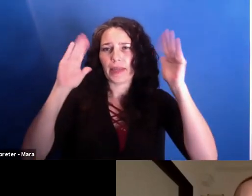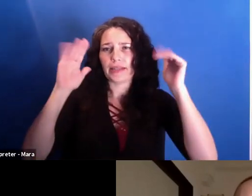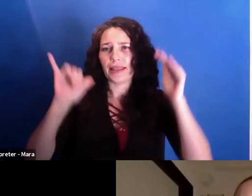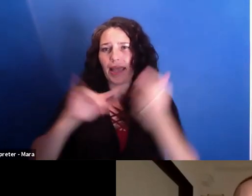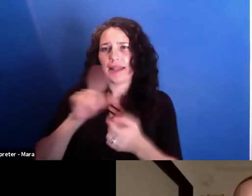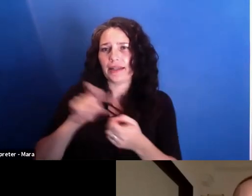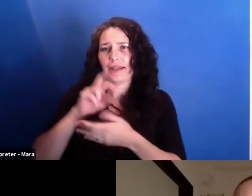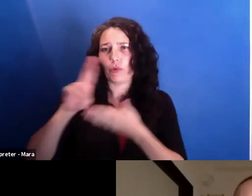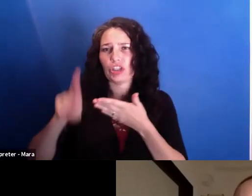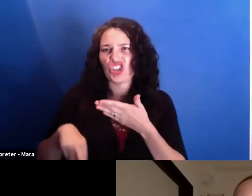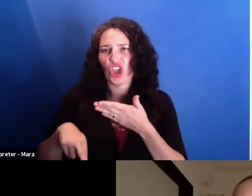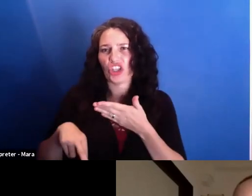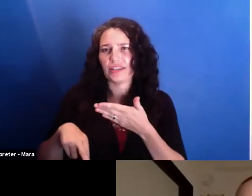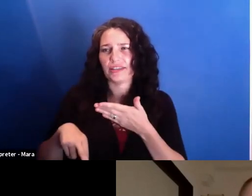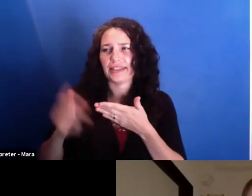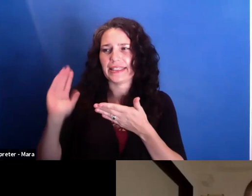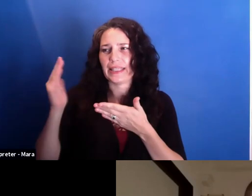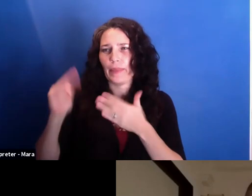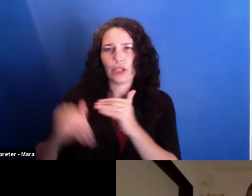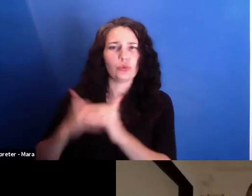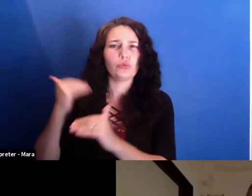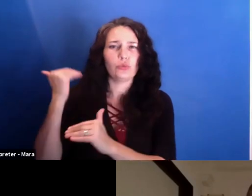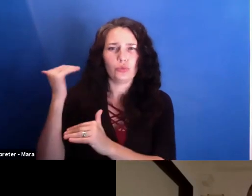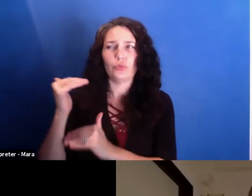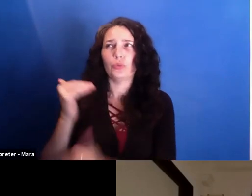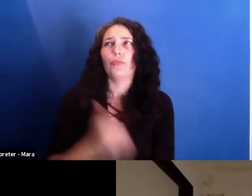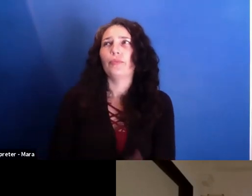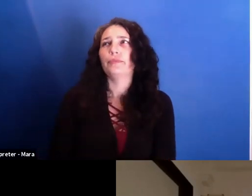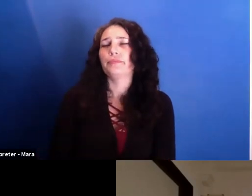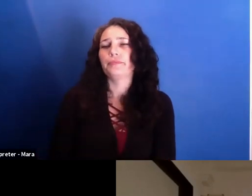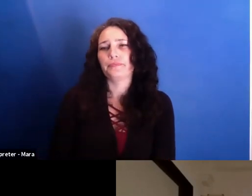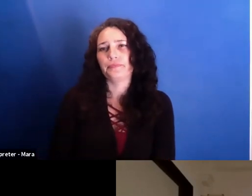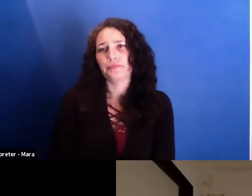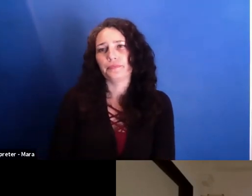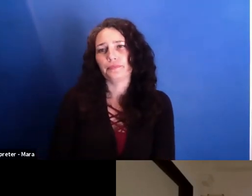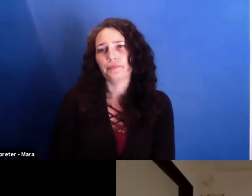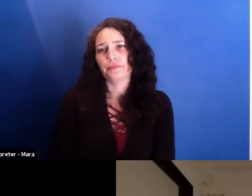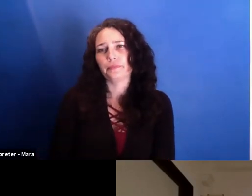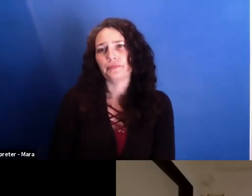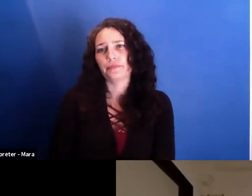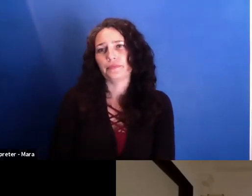It was somehow too much. But then, because they did so much bad